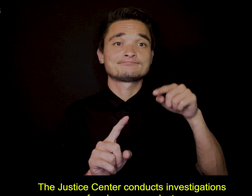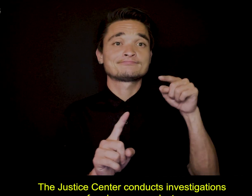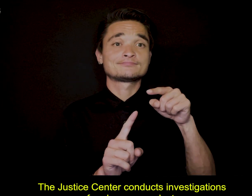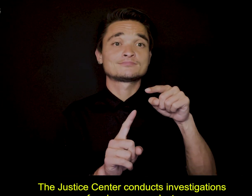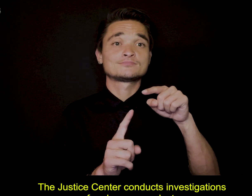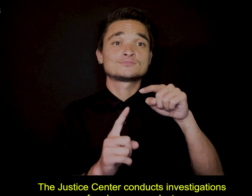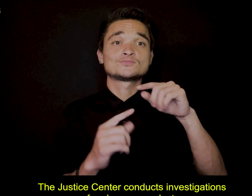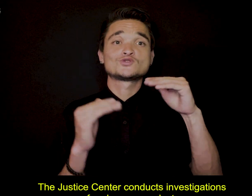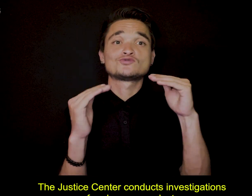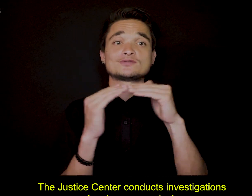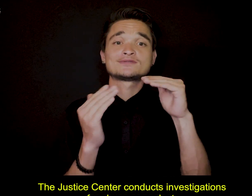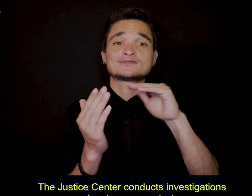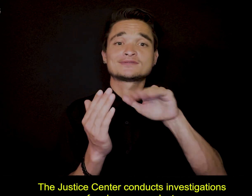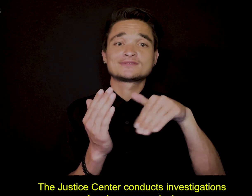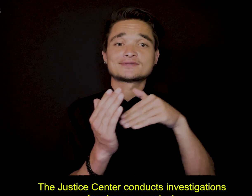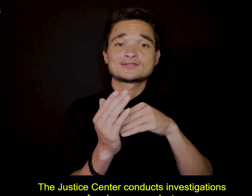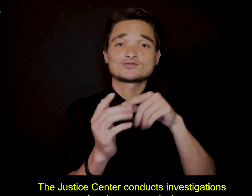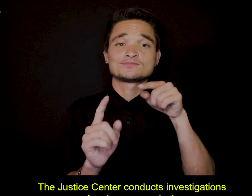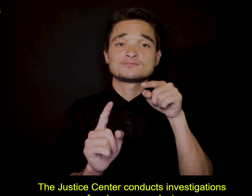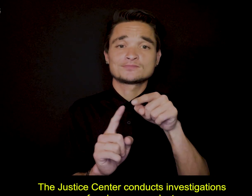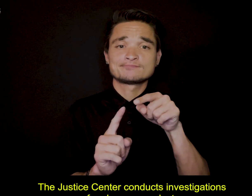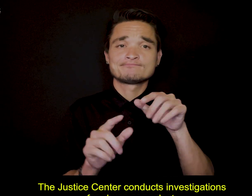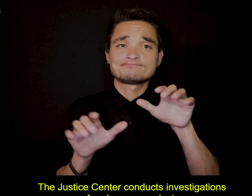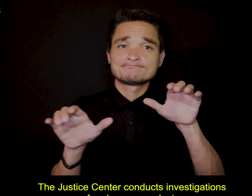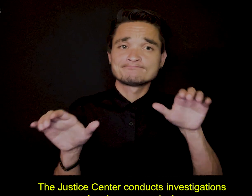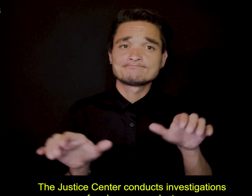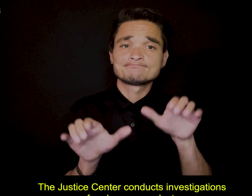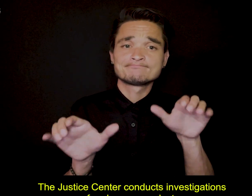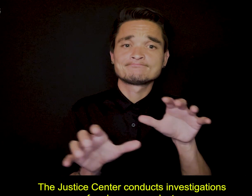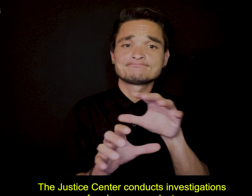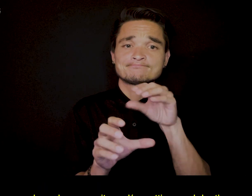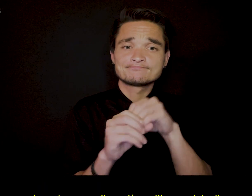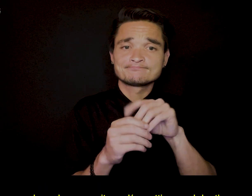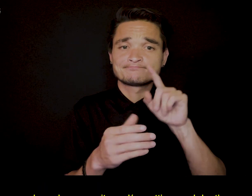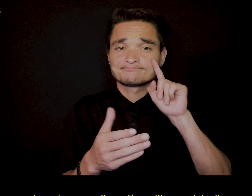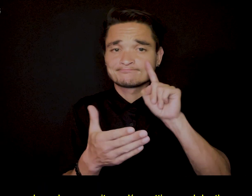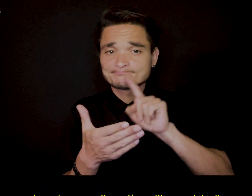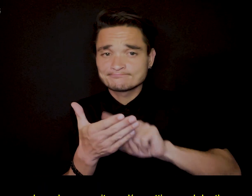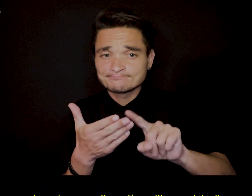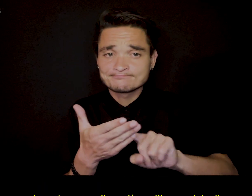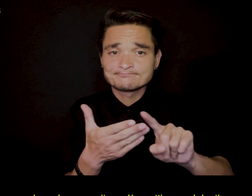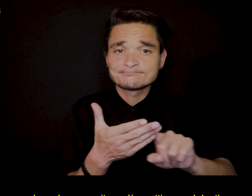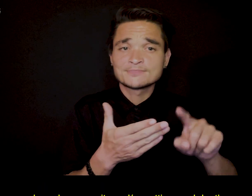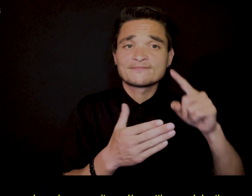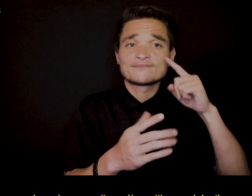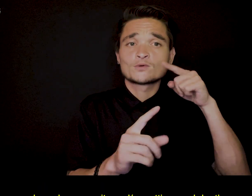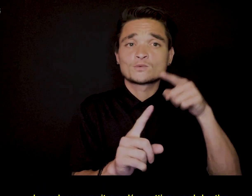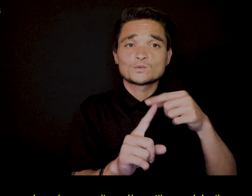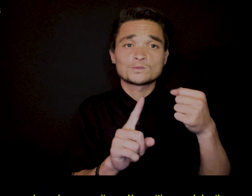The Justice Center conducts investigations for abuse or neglect, based on severity and/or setting, and deaths.